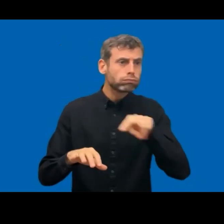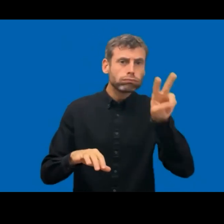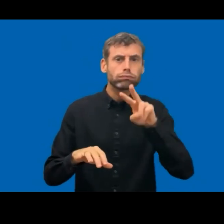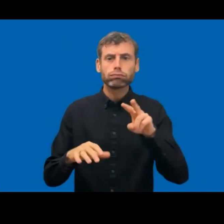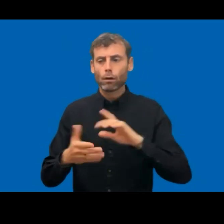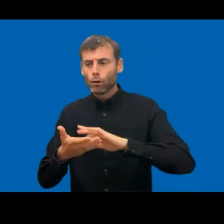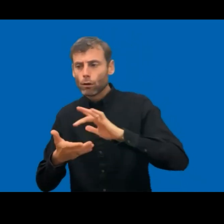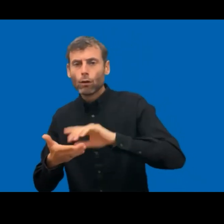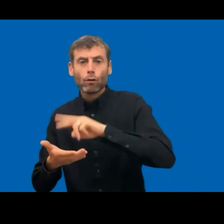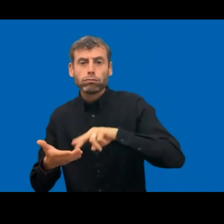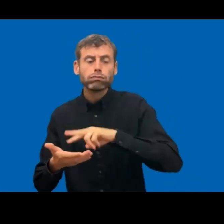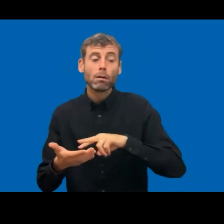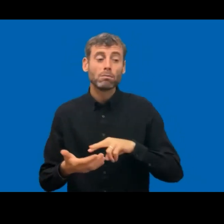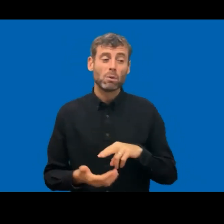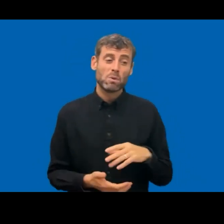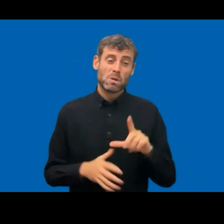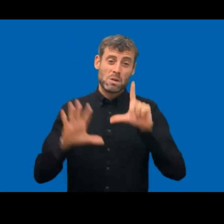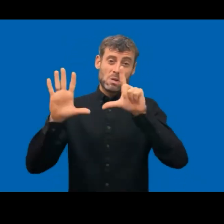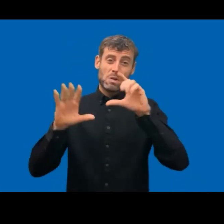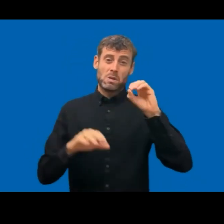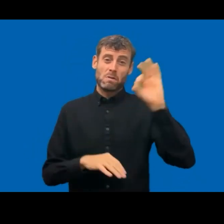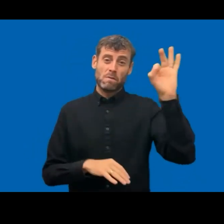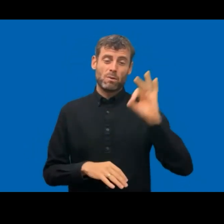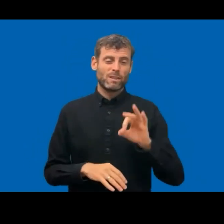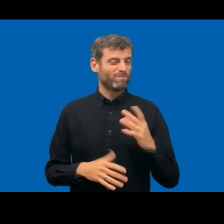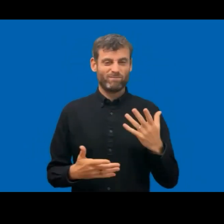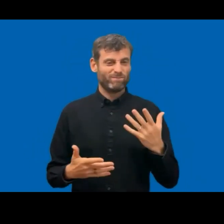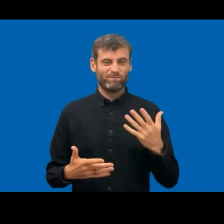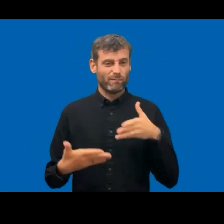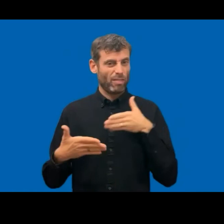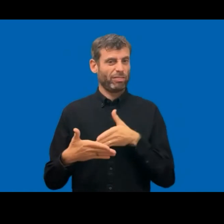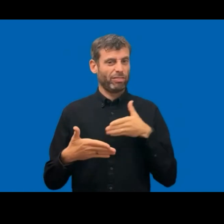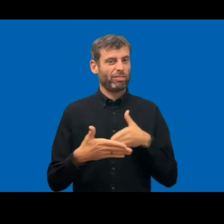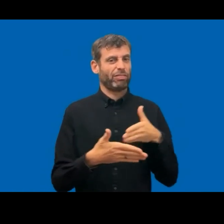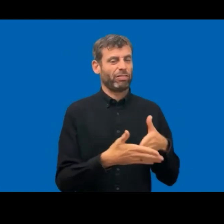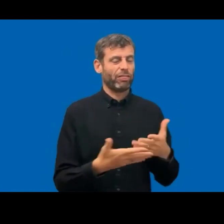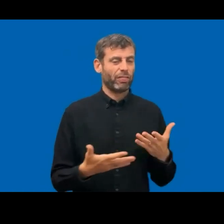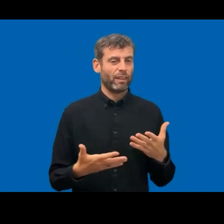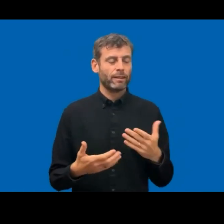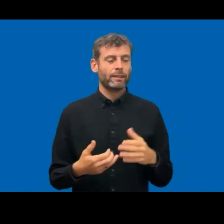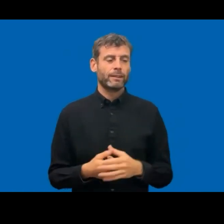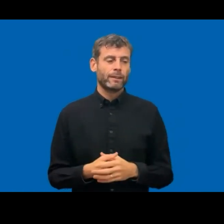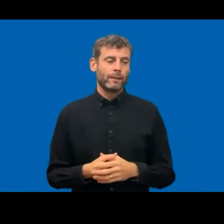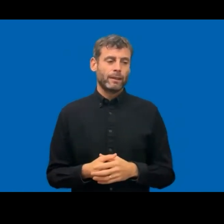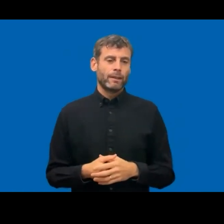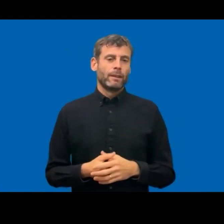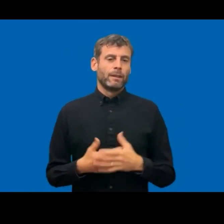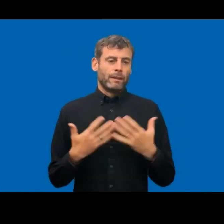and this is one thing that I find very positive with the directive that we now get the feedback